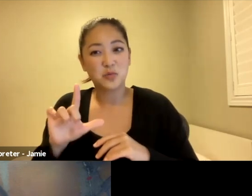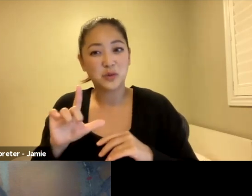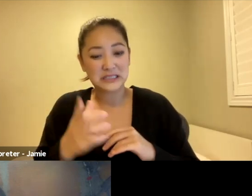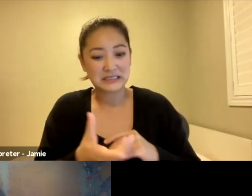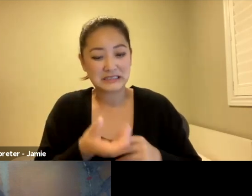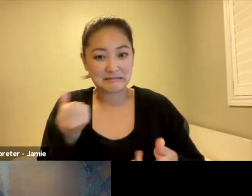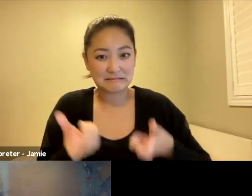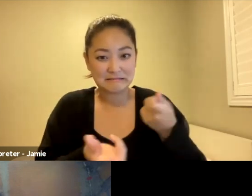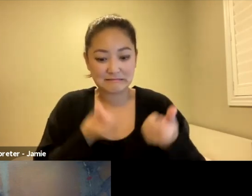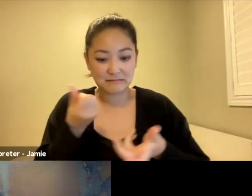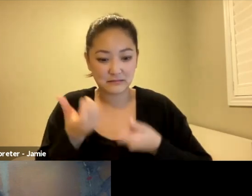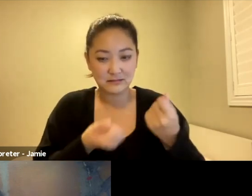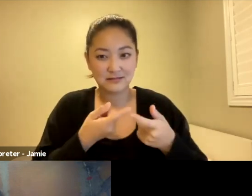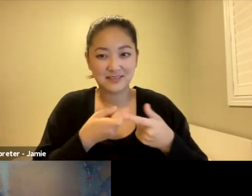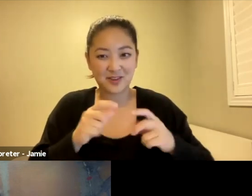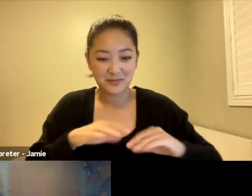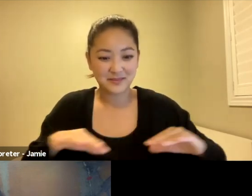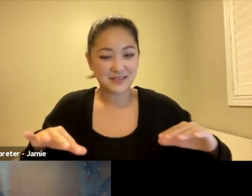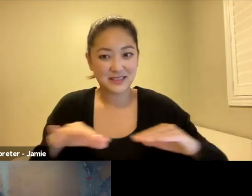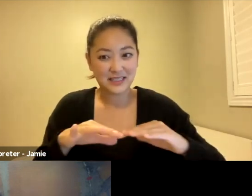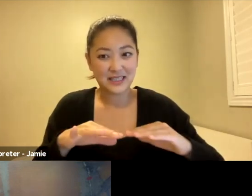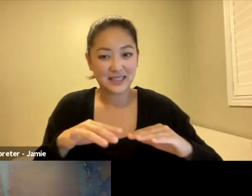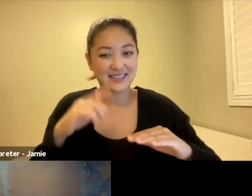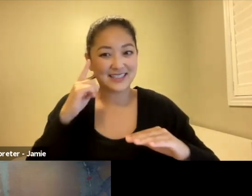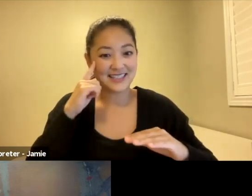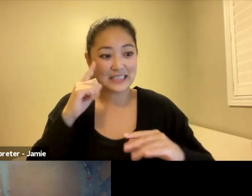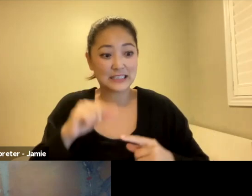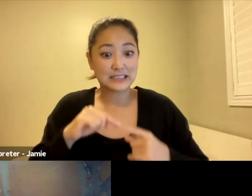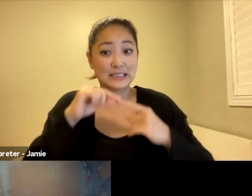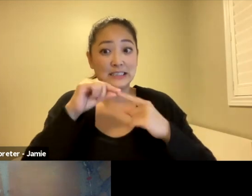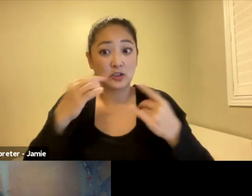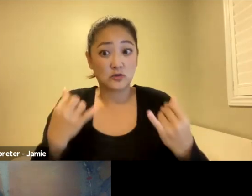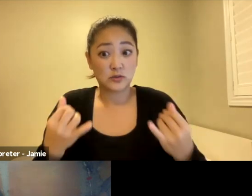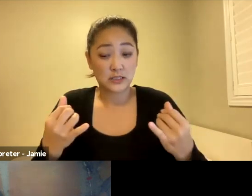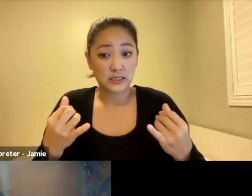And I think this time, especially with the new right-wing government,